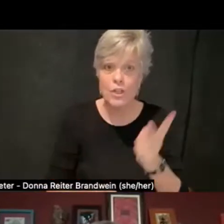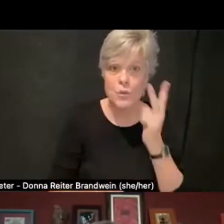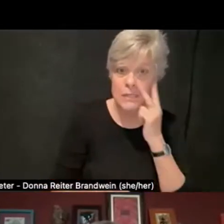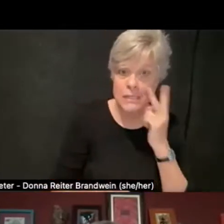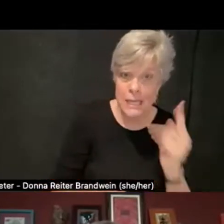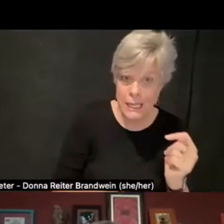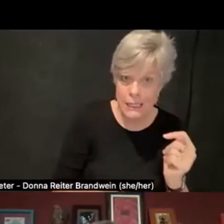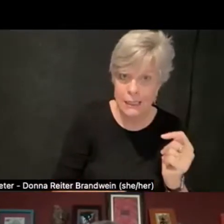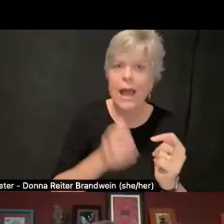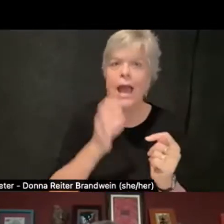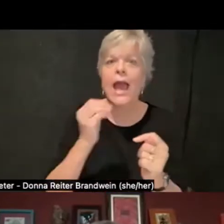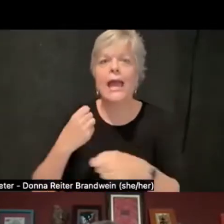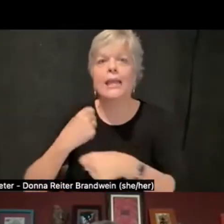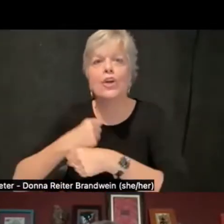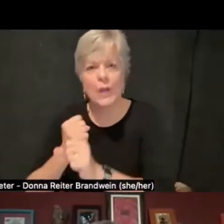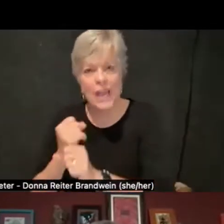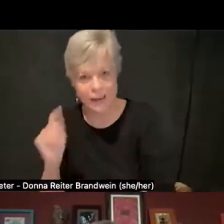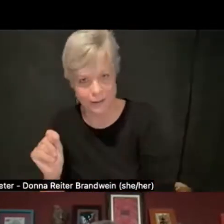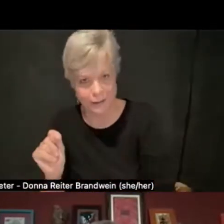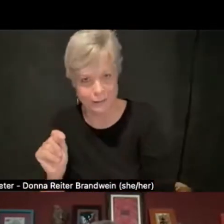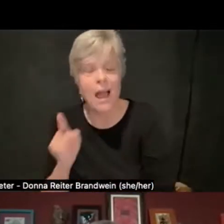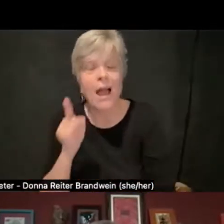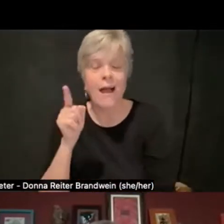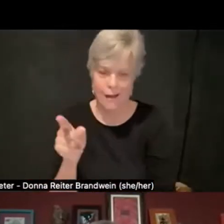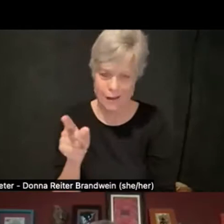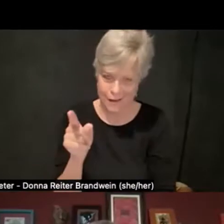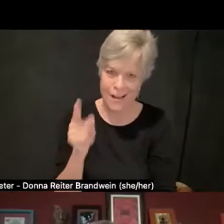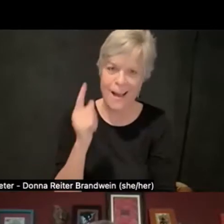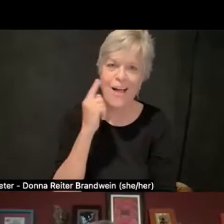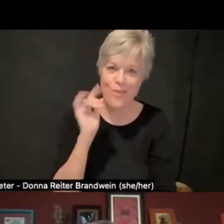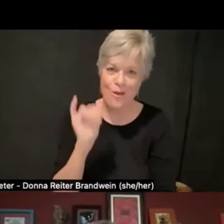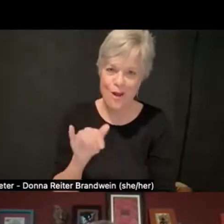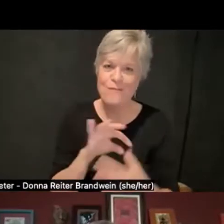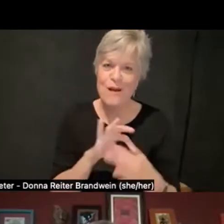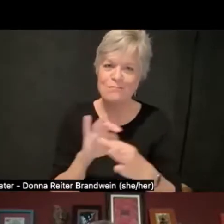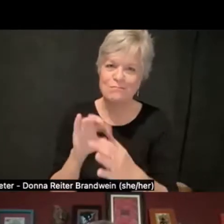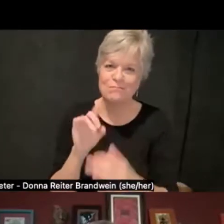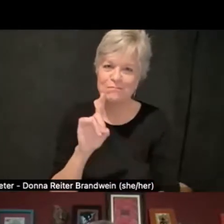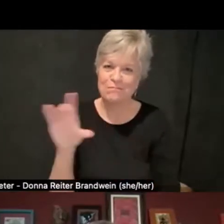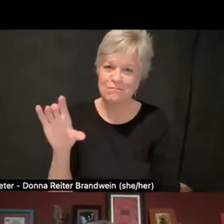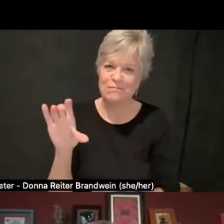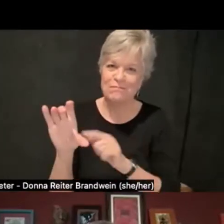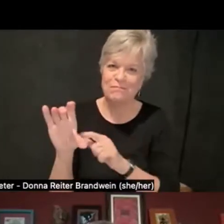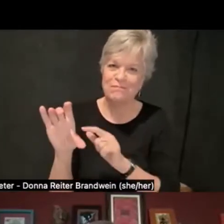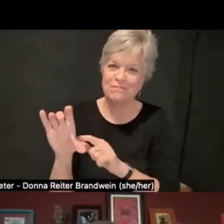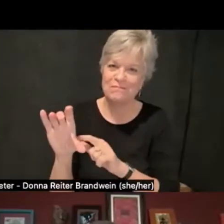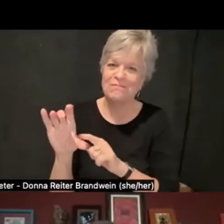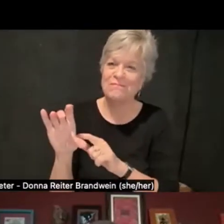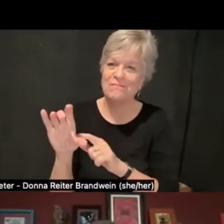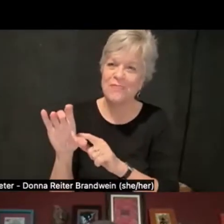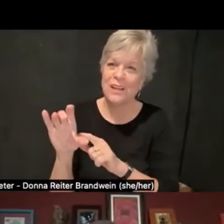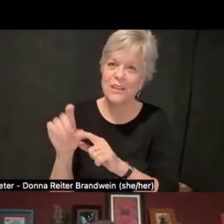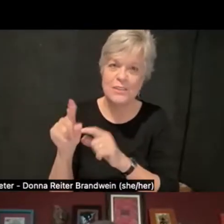in relation to Disability Cultural Centers as these kind of amazing people,